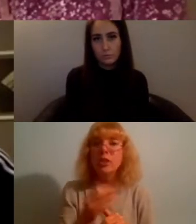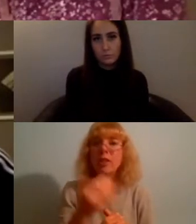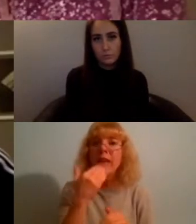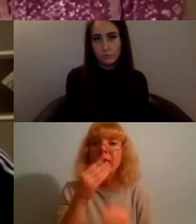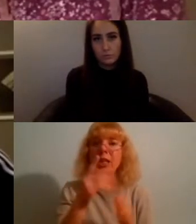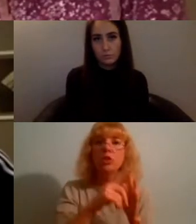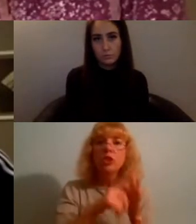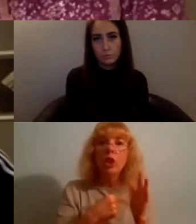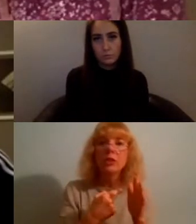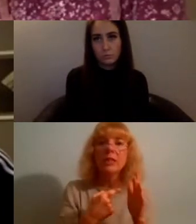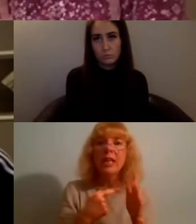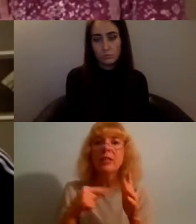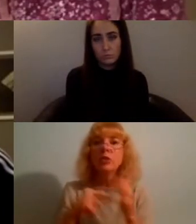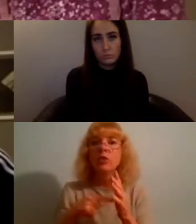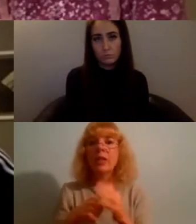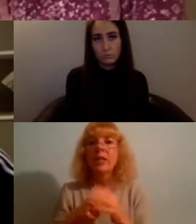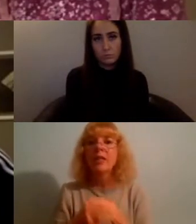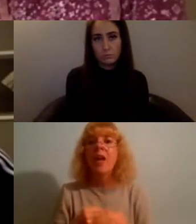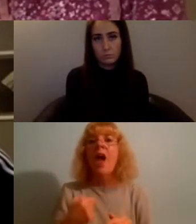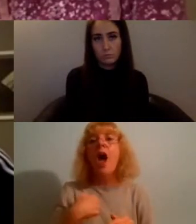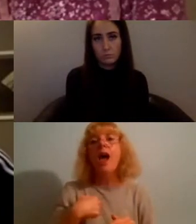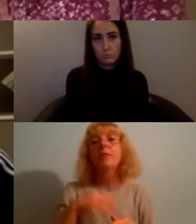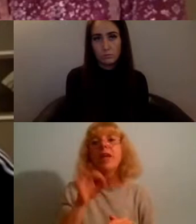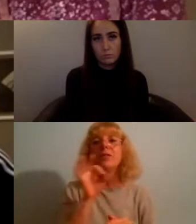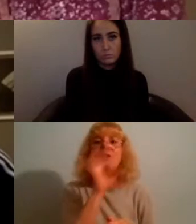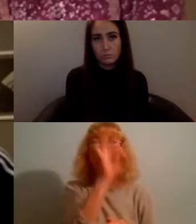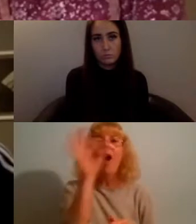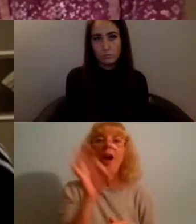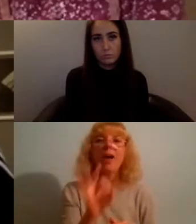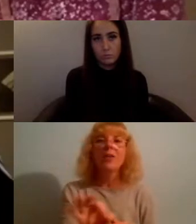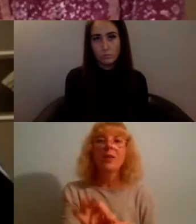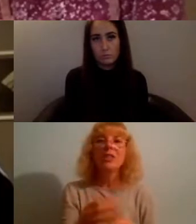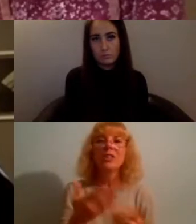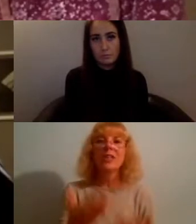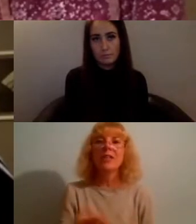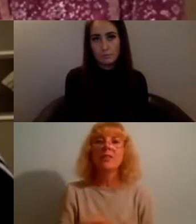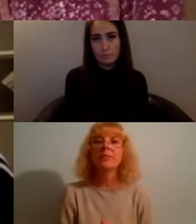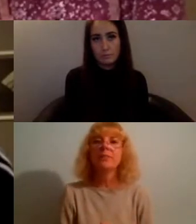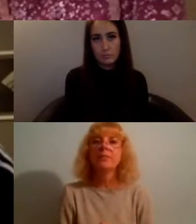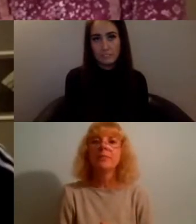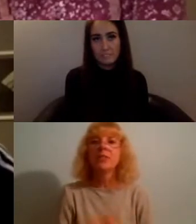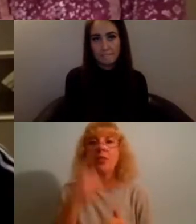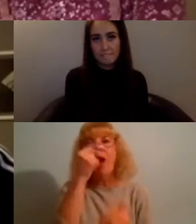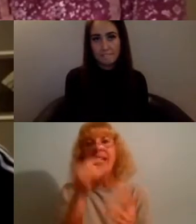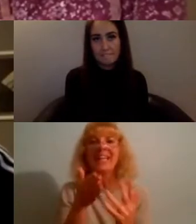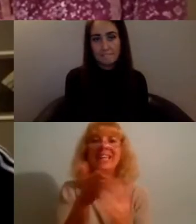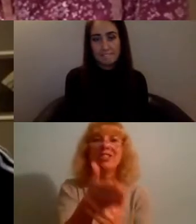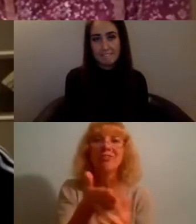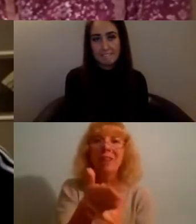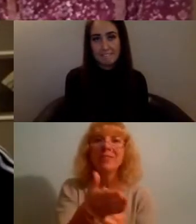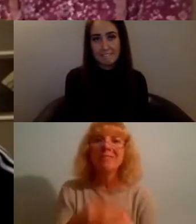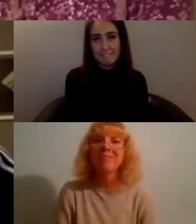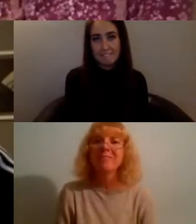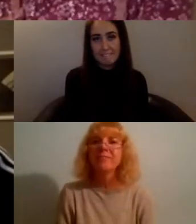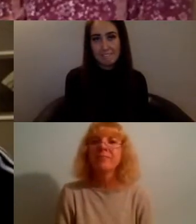i'm gonna come in with one of my questions because I can do that so you know we've spoken